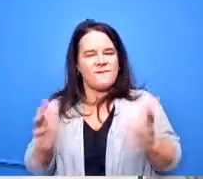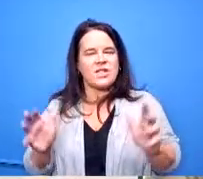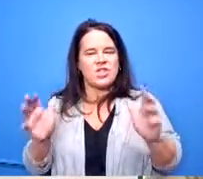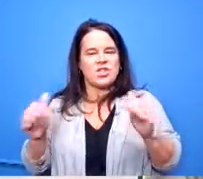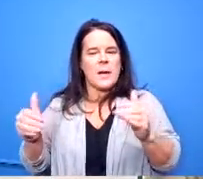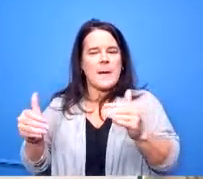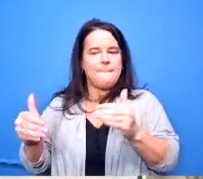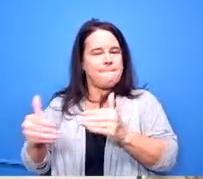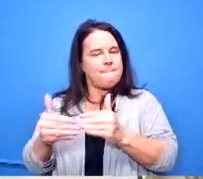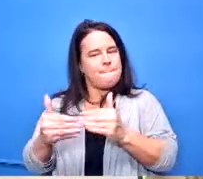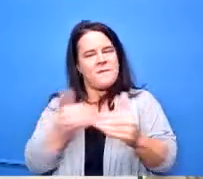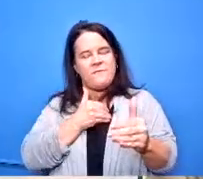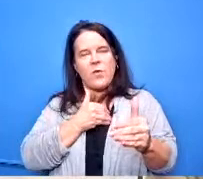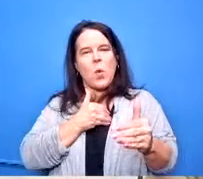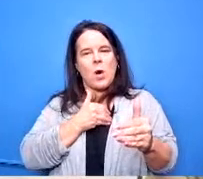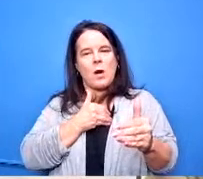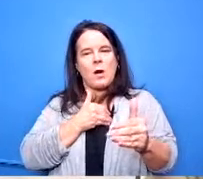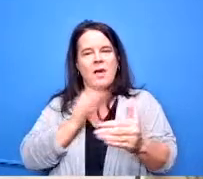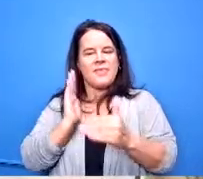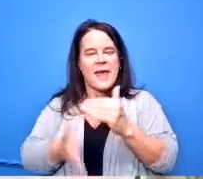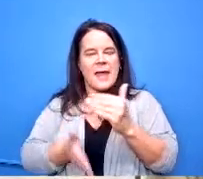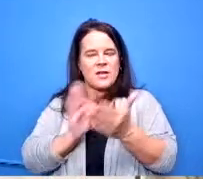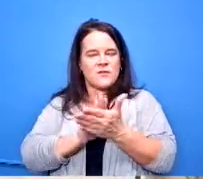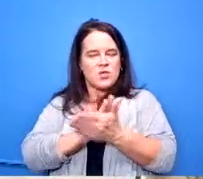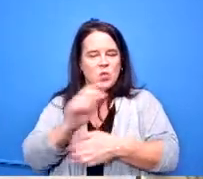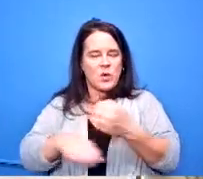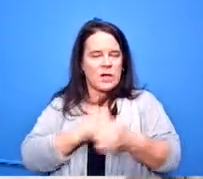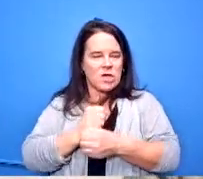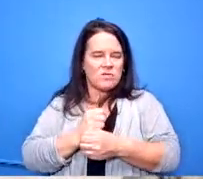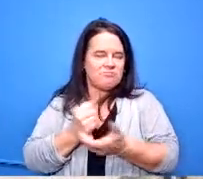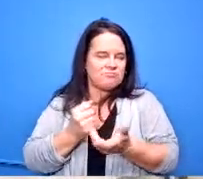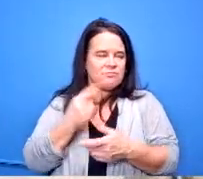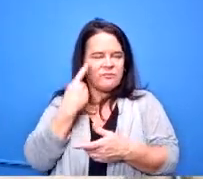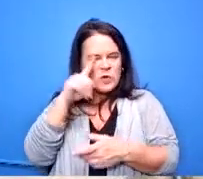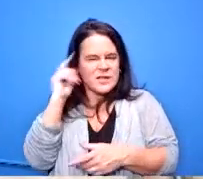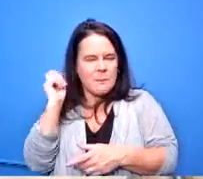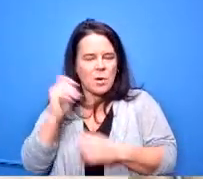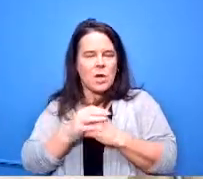the summer so that the materials can be ordered and they can be here when the kids get here